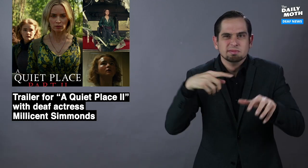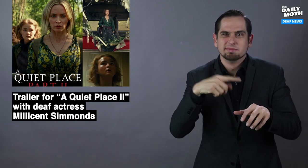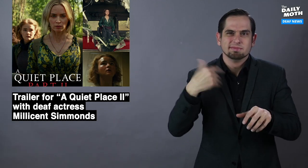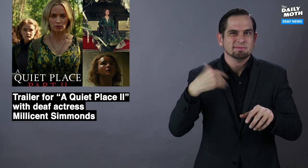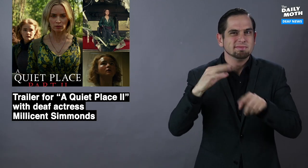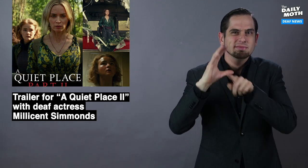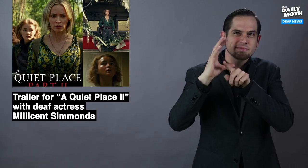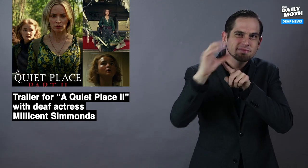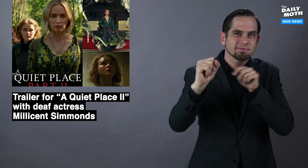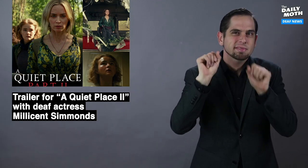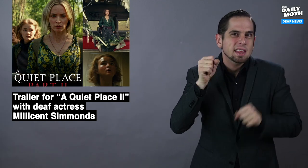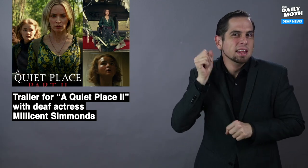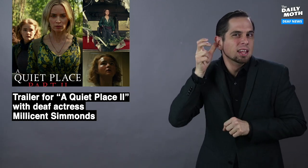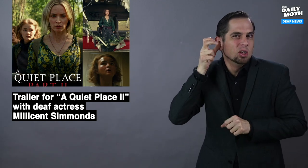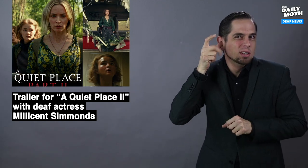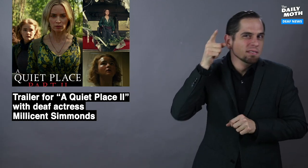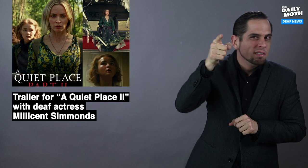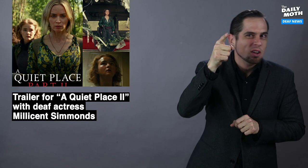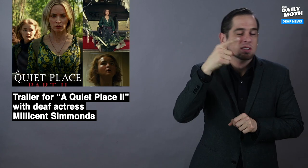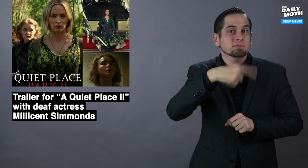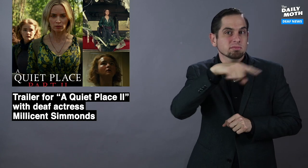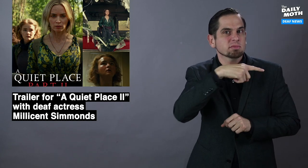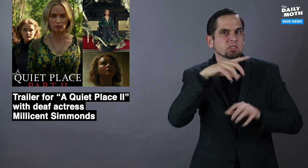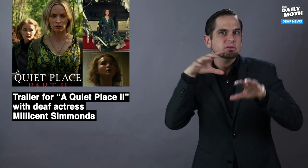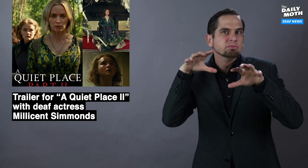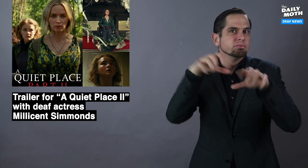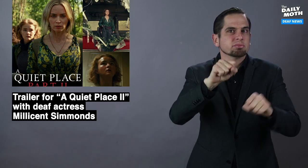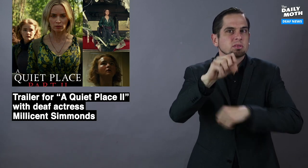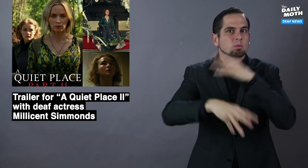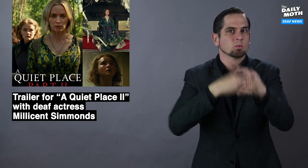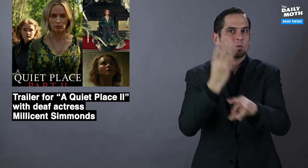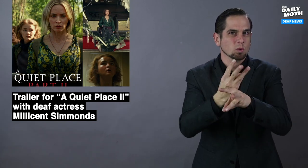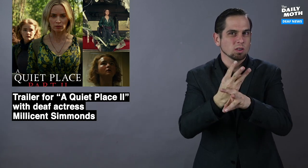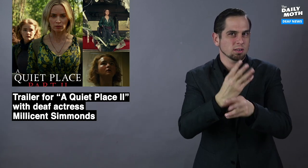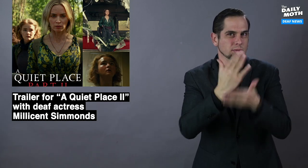with incredible hearing abilities took over the world as